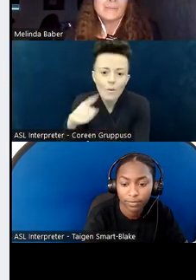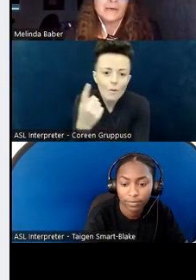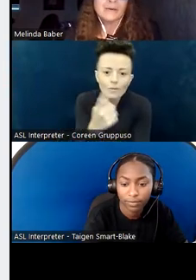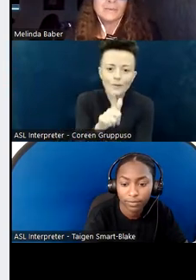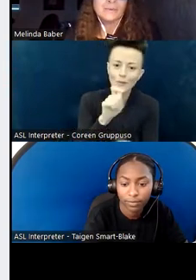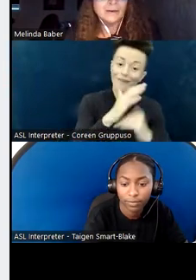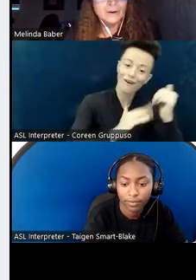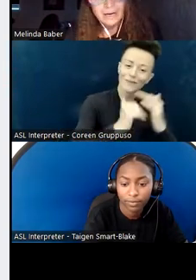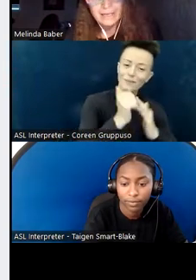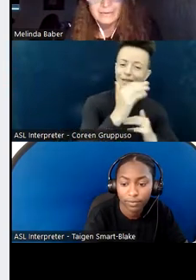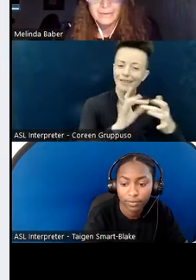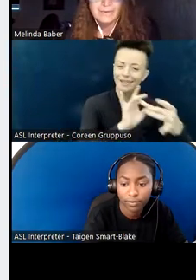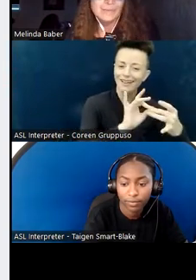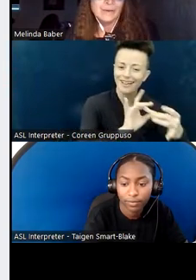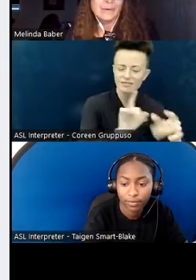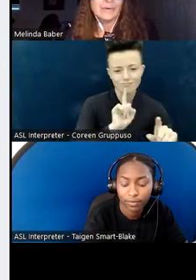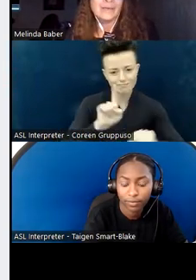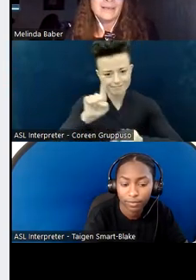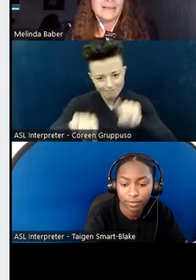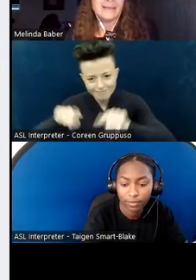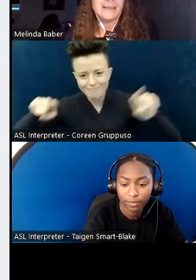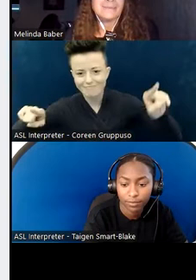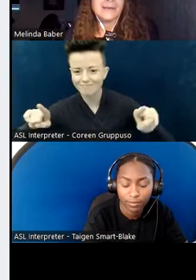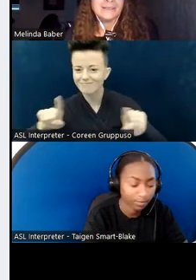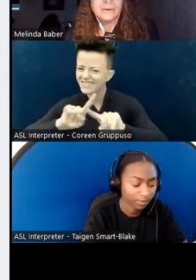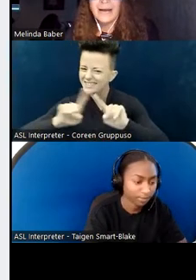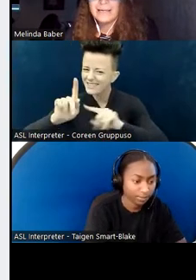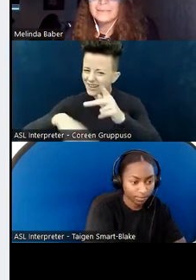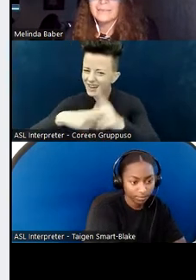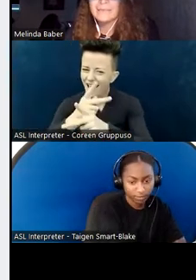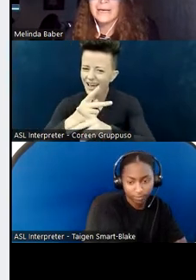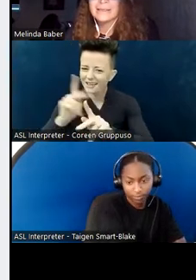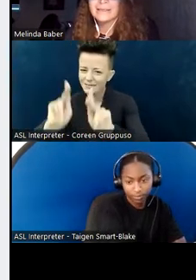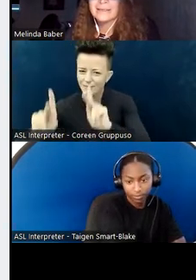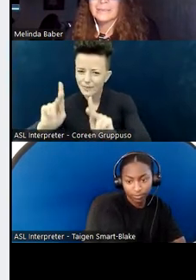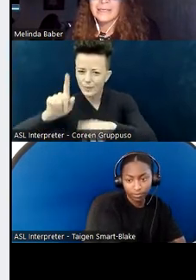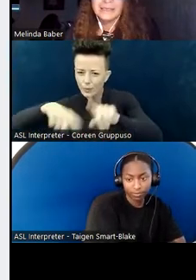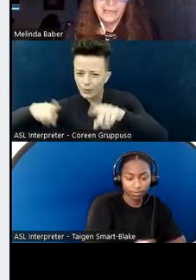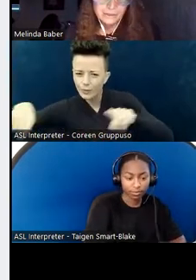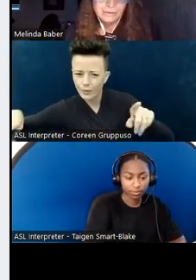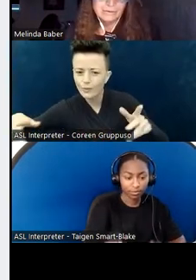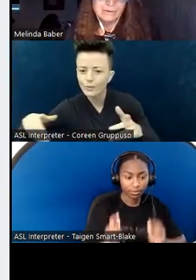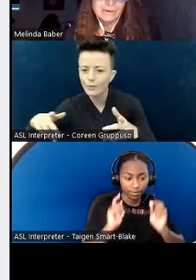but with all kinds of different people. That has meant being intentional